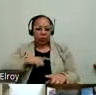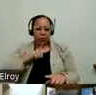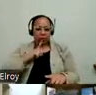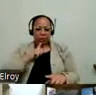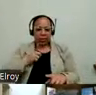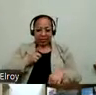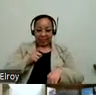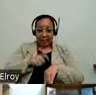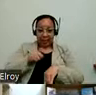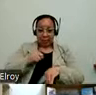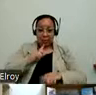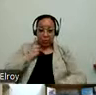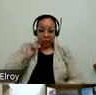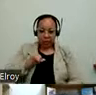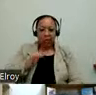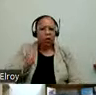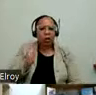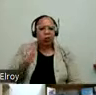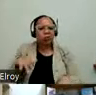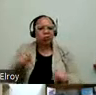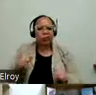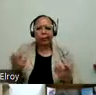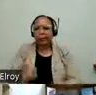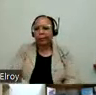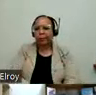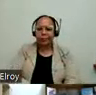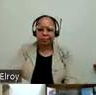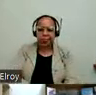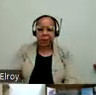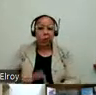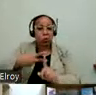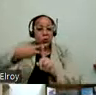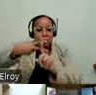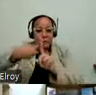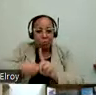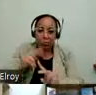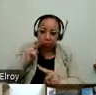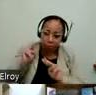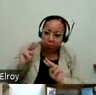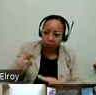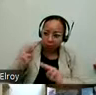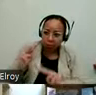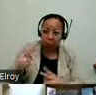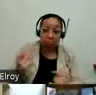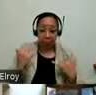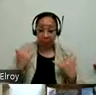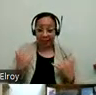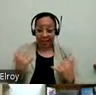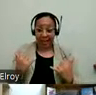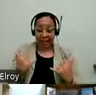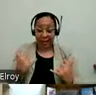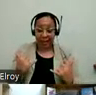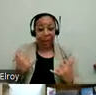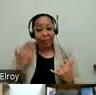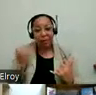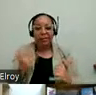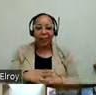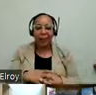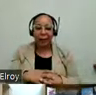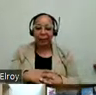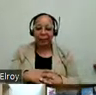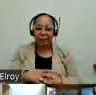response for that. It used to take about three months for a firm